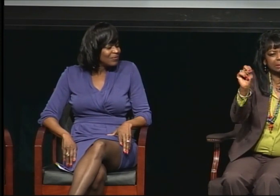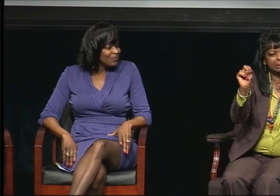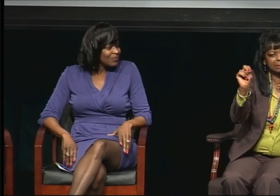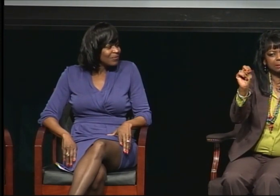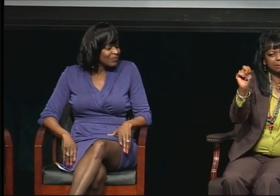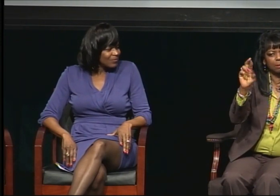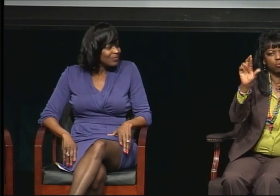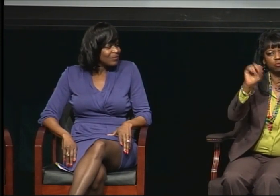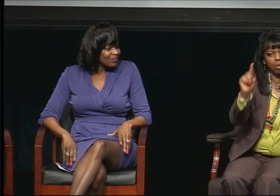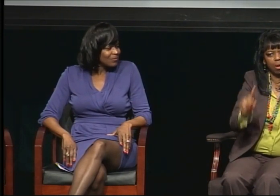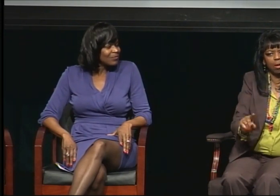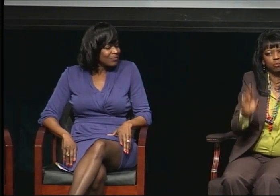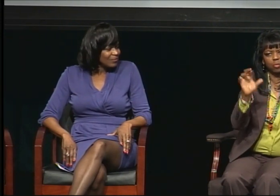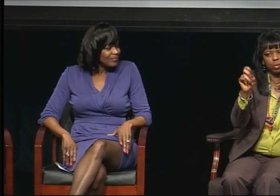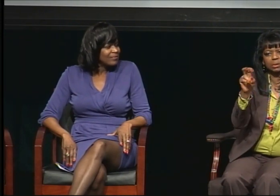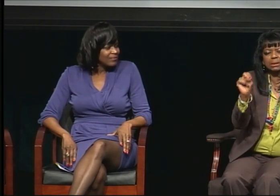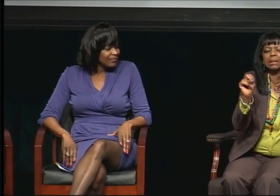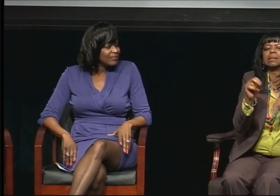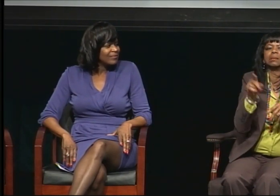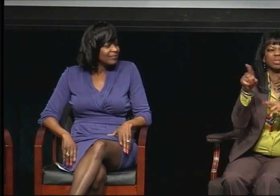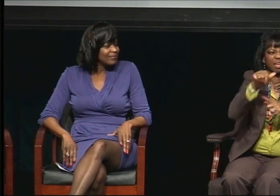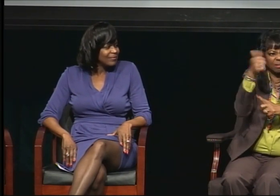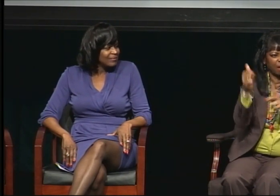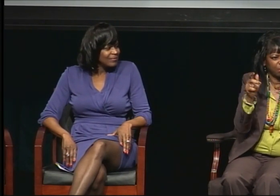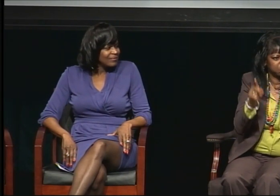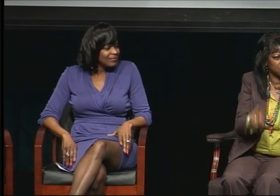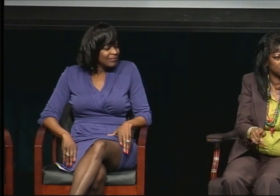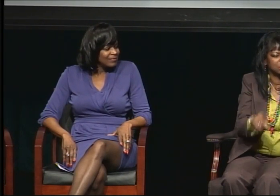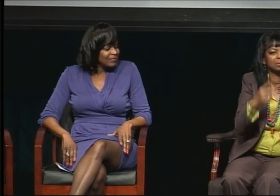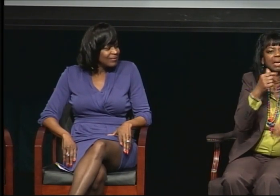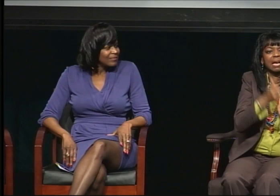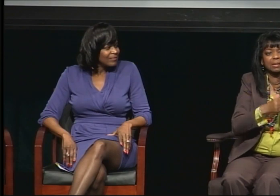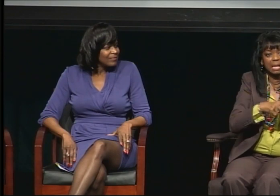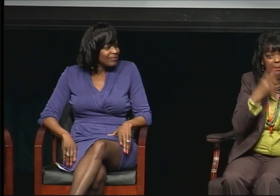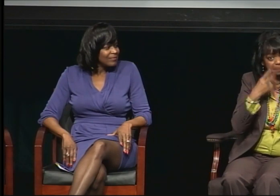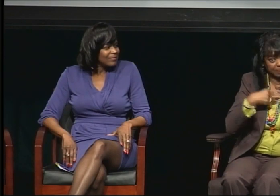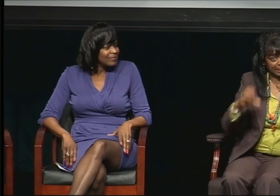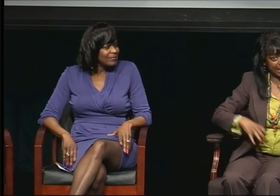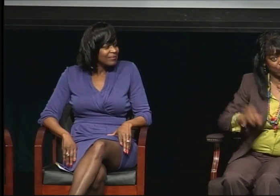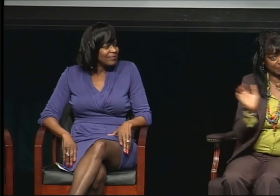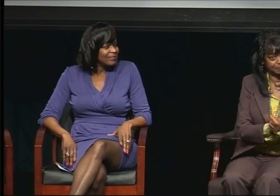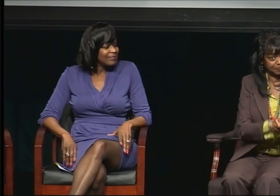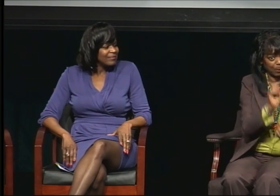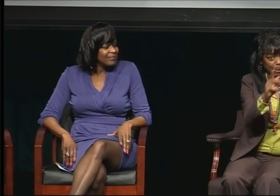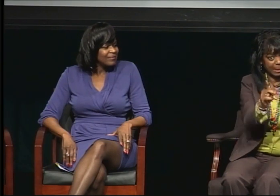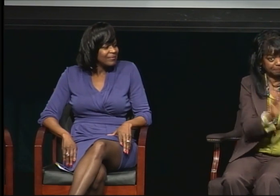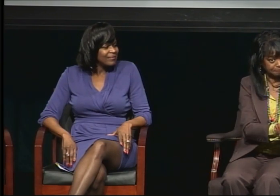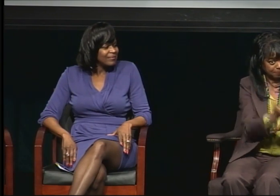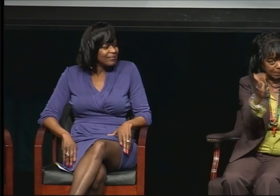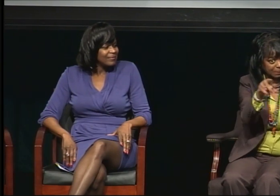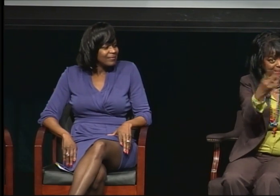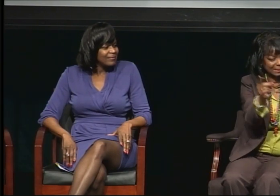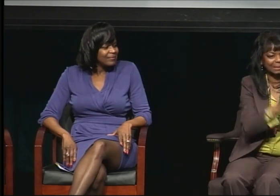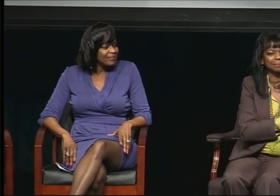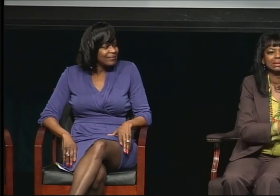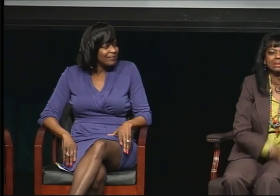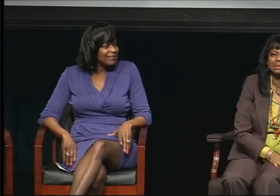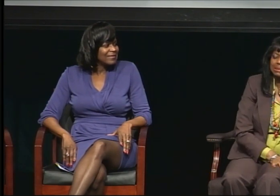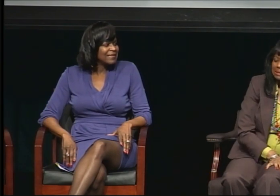They would be like: Carolyn, you have to get that PhD. And again that would be another person I would try to sneak away and avoid. But the next time I saw her, I was able to tell her